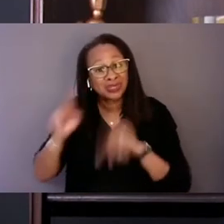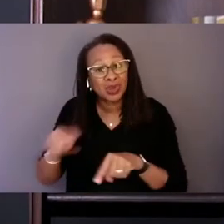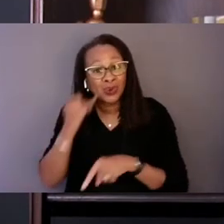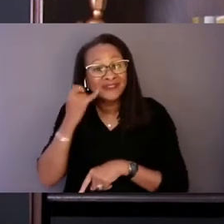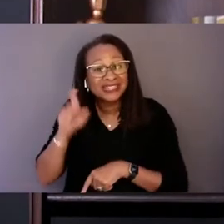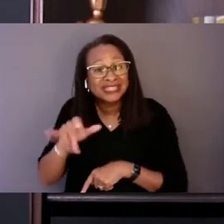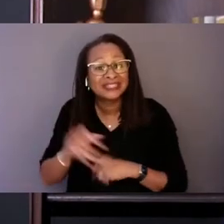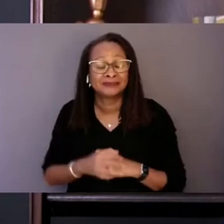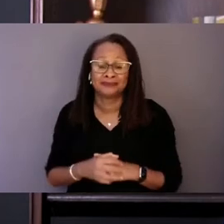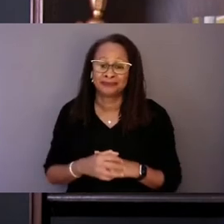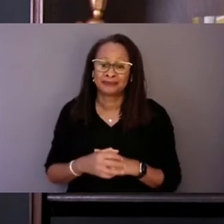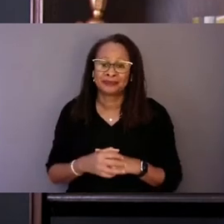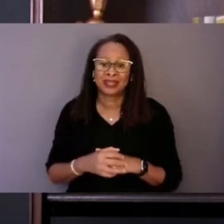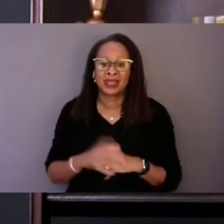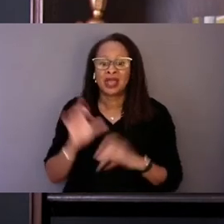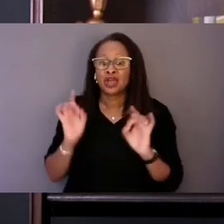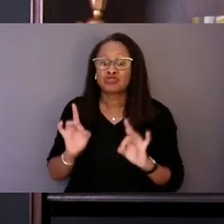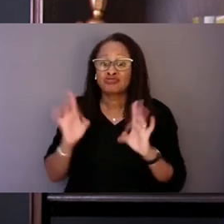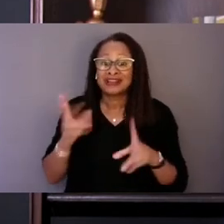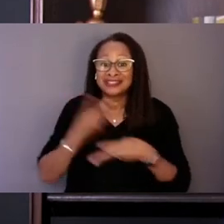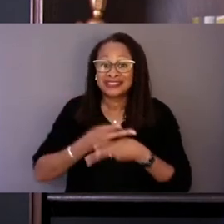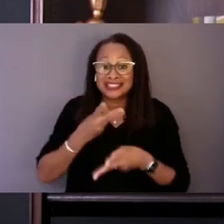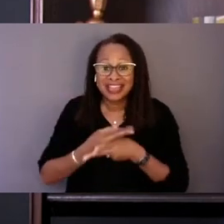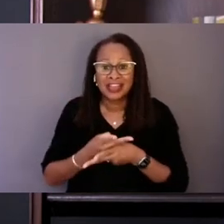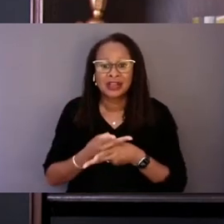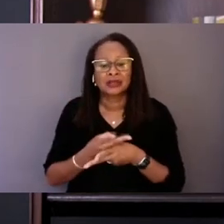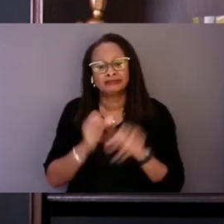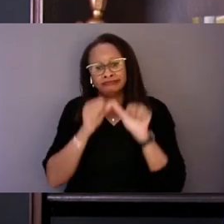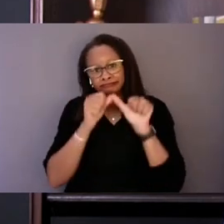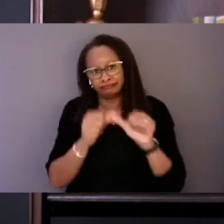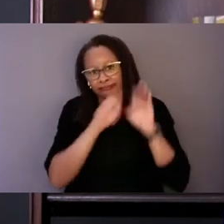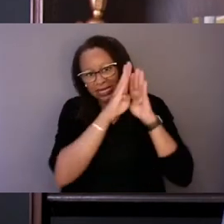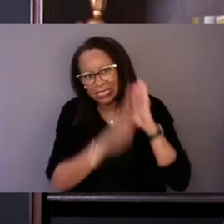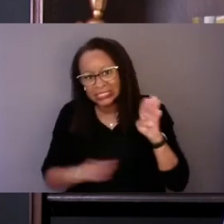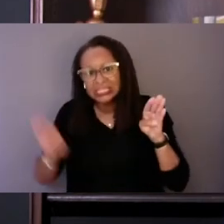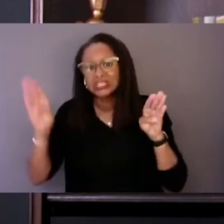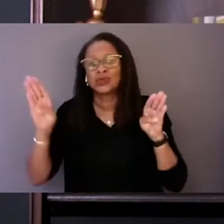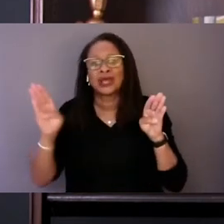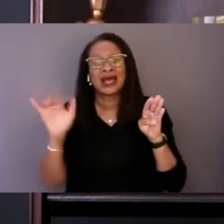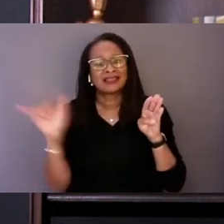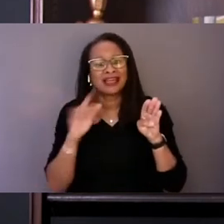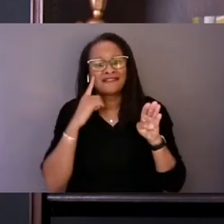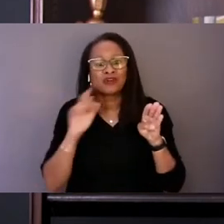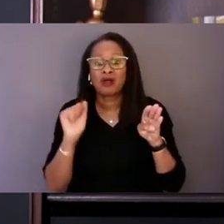Crisis care is a continuum just like it is for other medical emergencies.